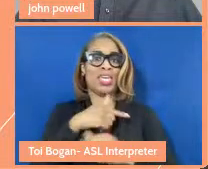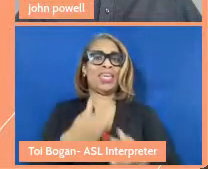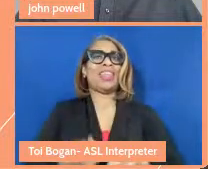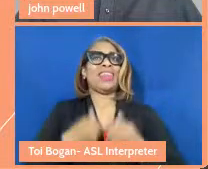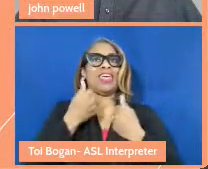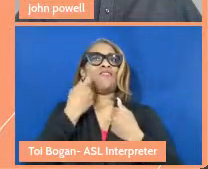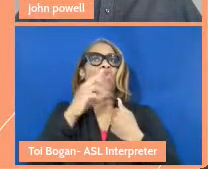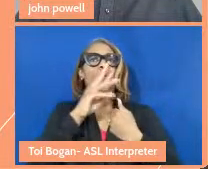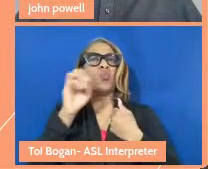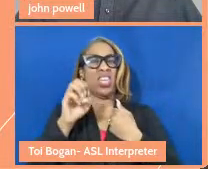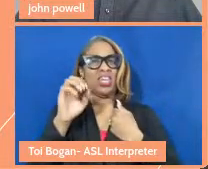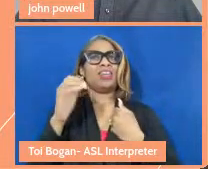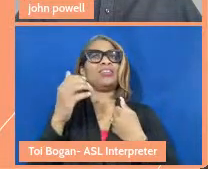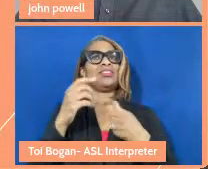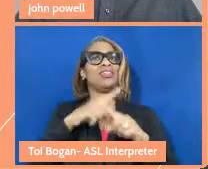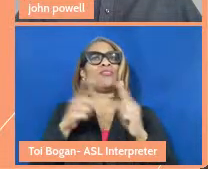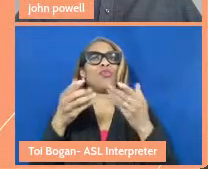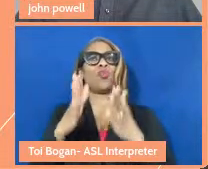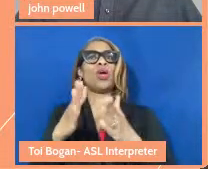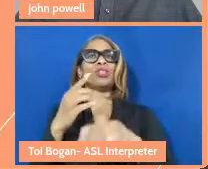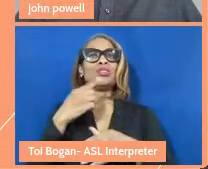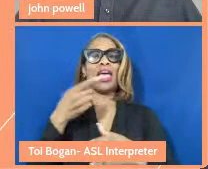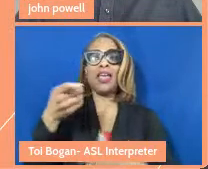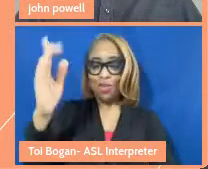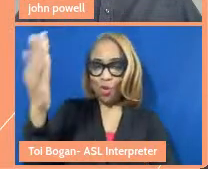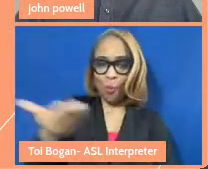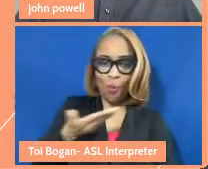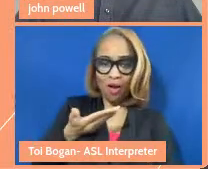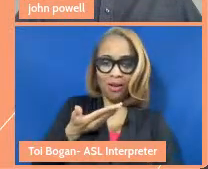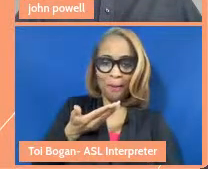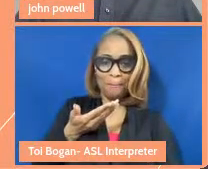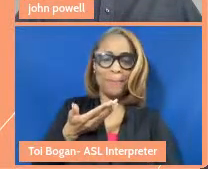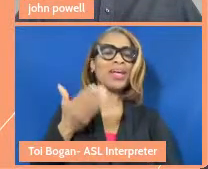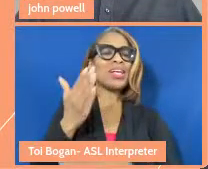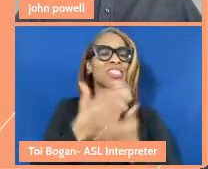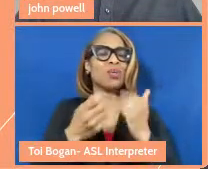like a different way of saying you're welcome in my circles. Someone will do something really kind